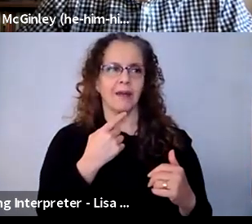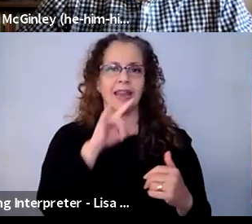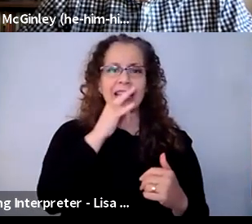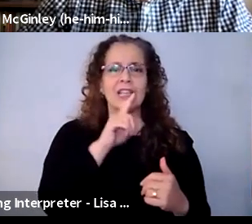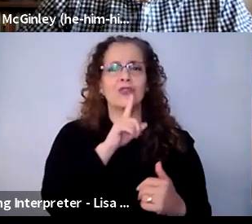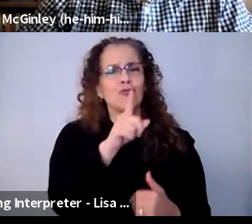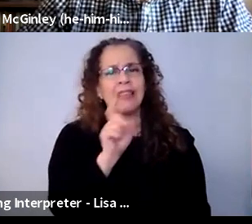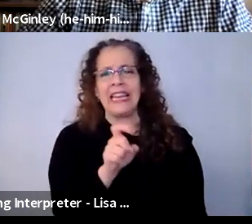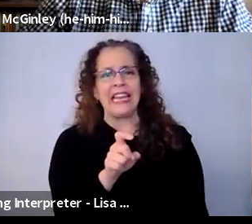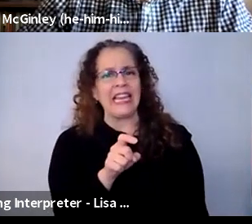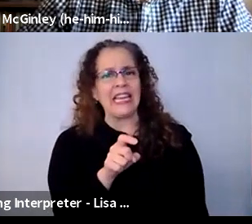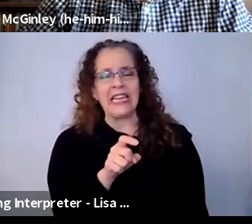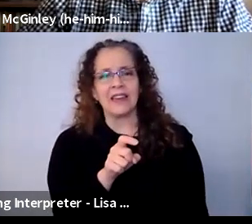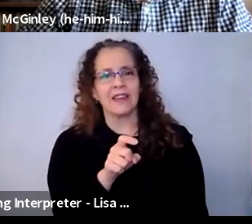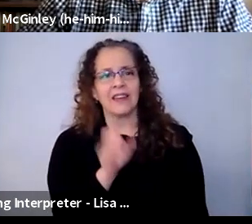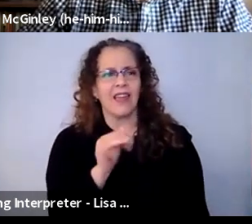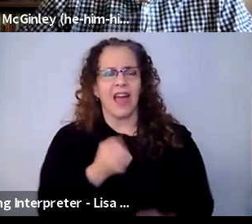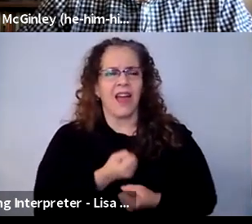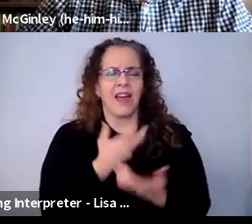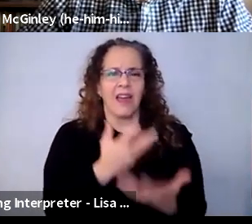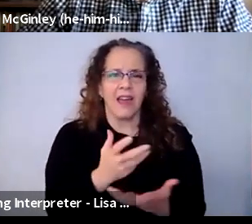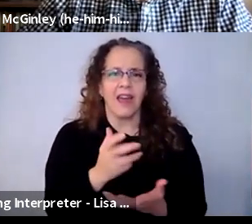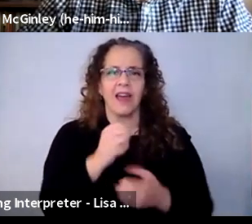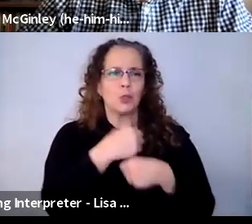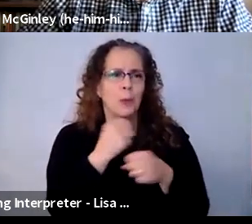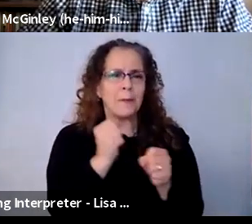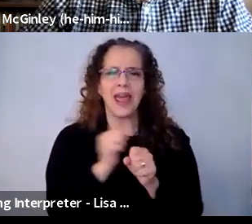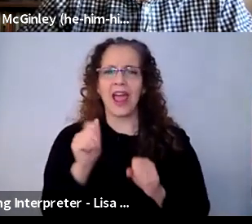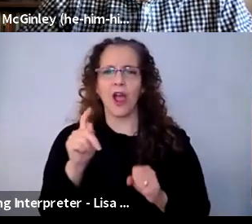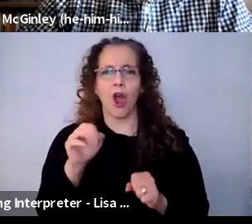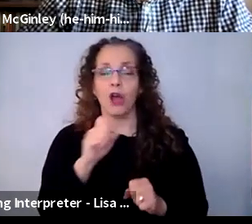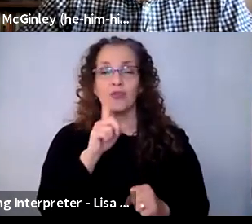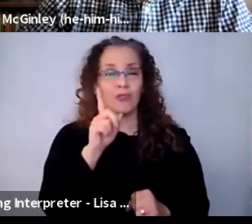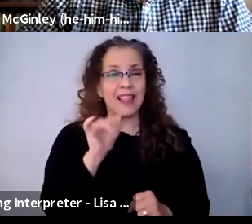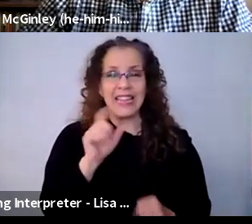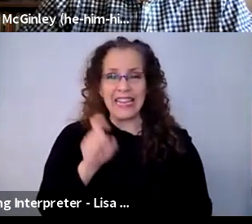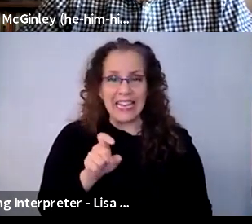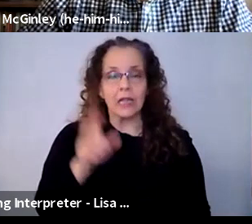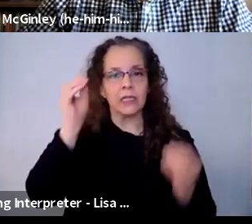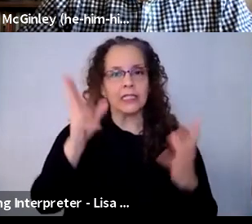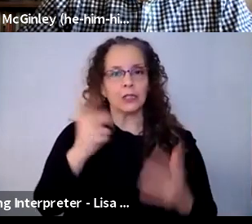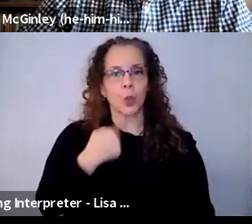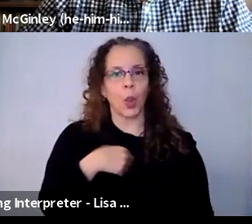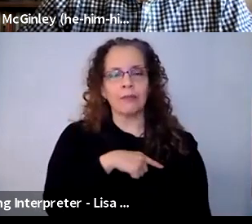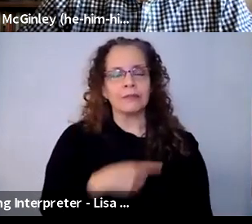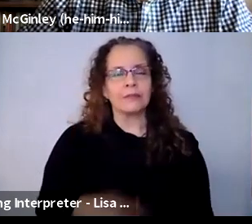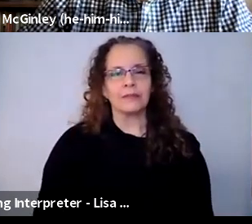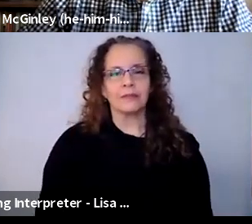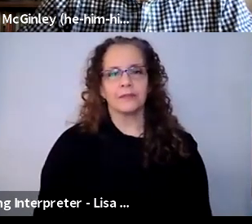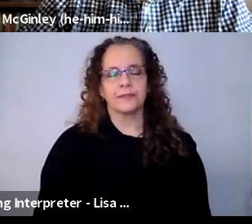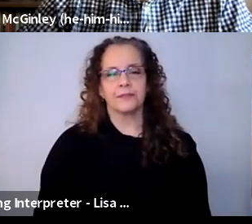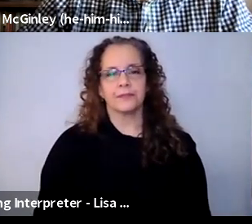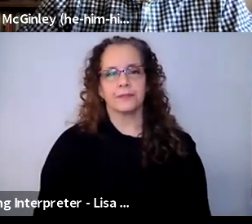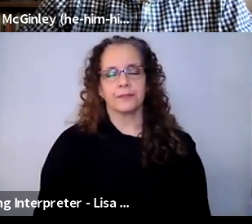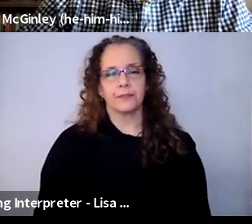And I think another aspect to it is that it's a way for the arts